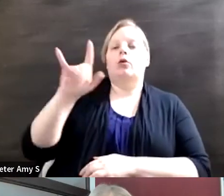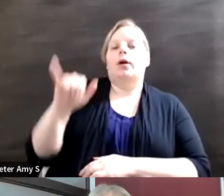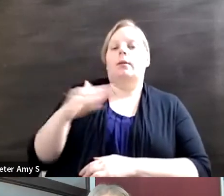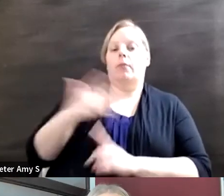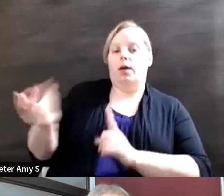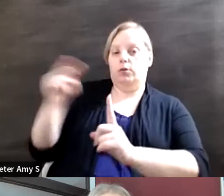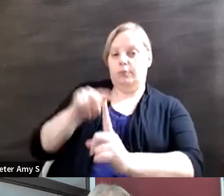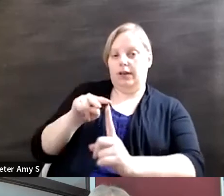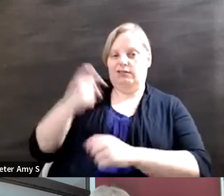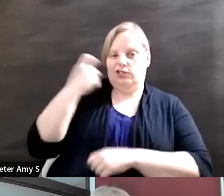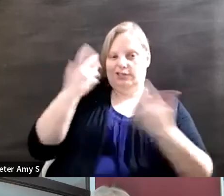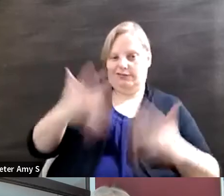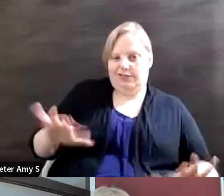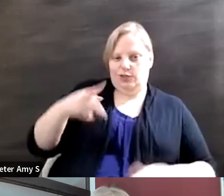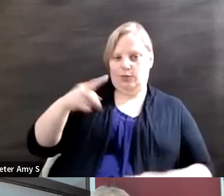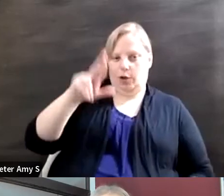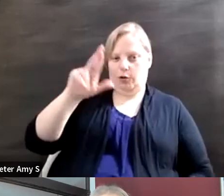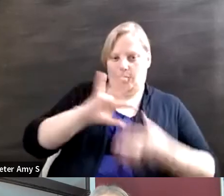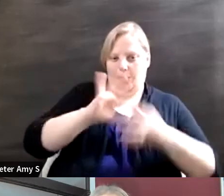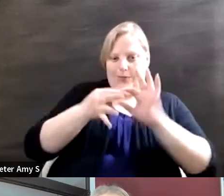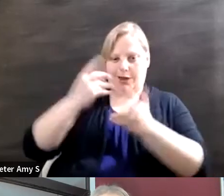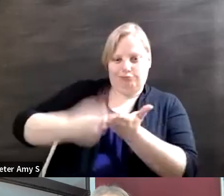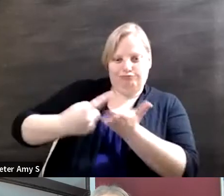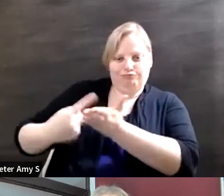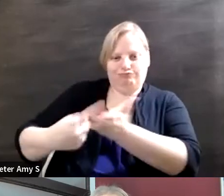I just got done talking about the paralympics and one of the things when I talked to when I heard